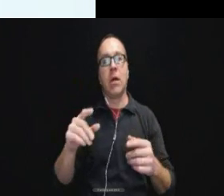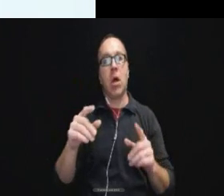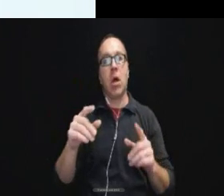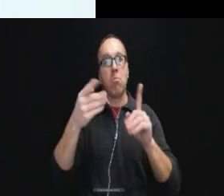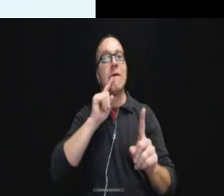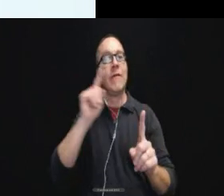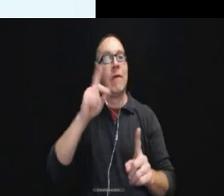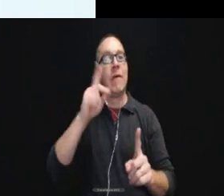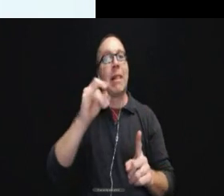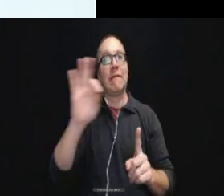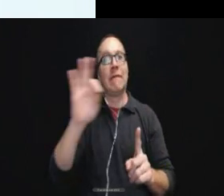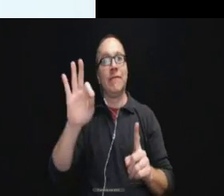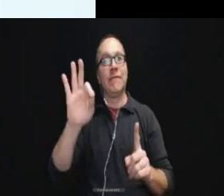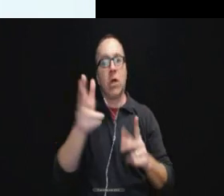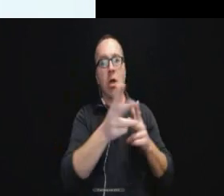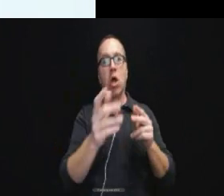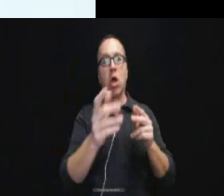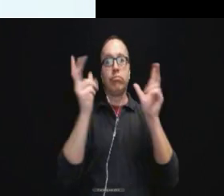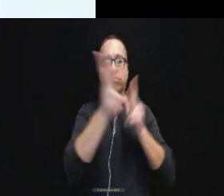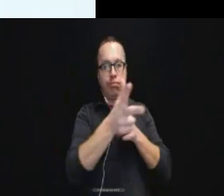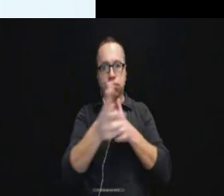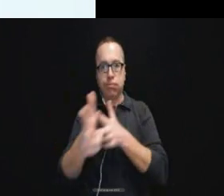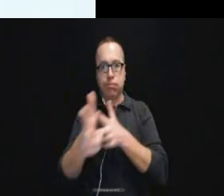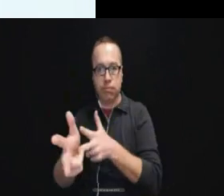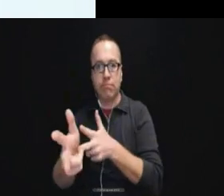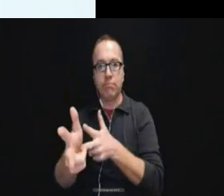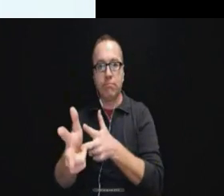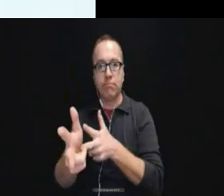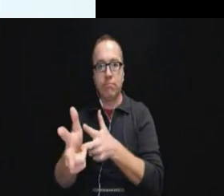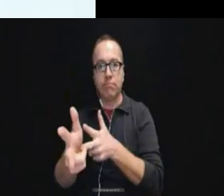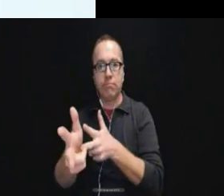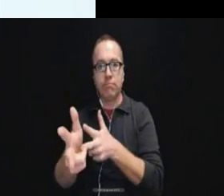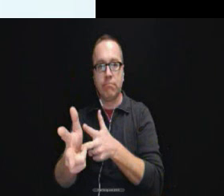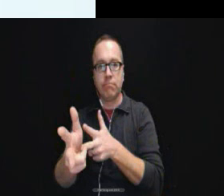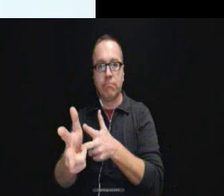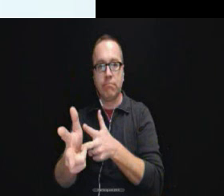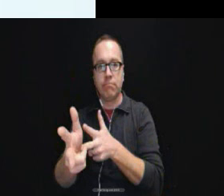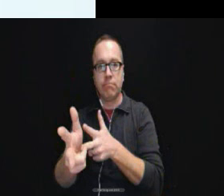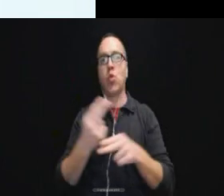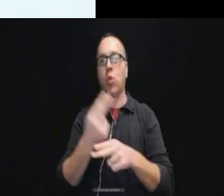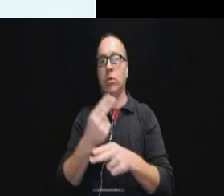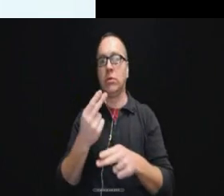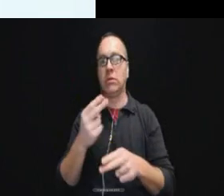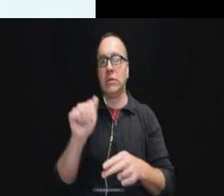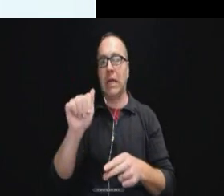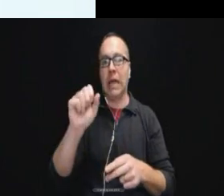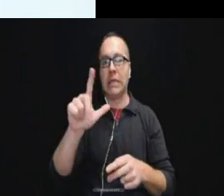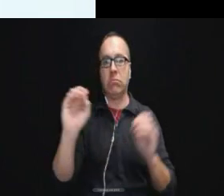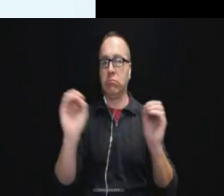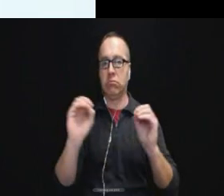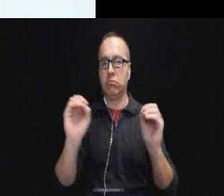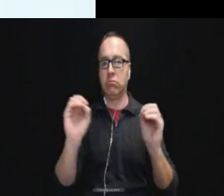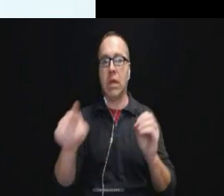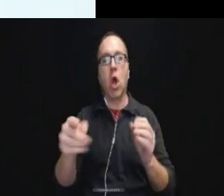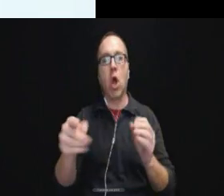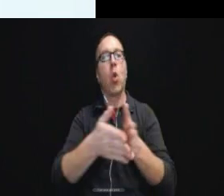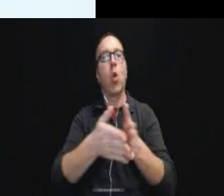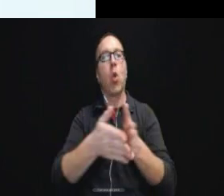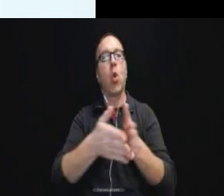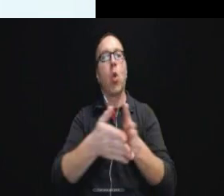pulled over during a traffic stop. He requested an oral interpreter.